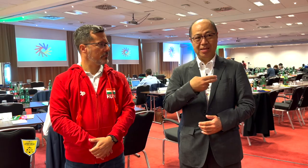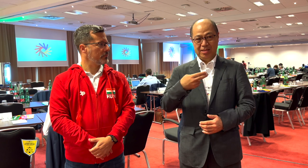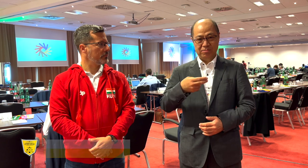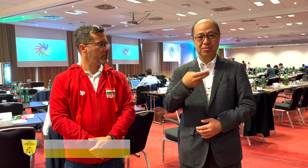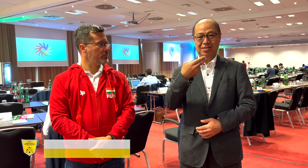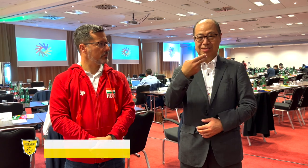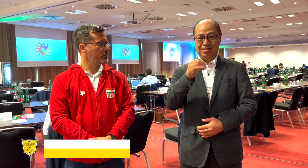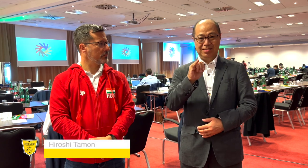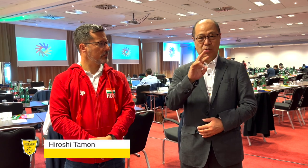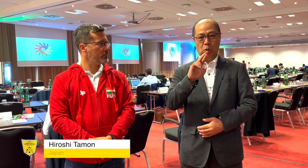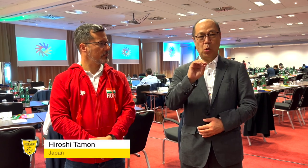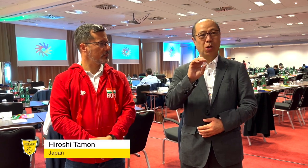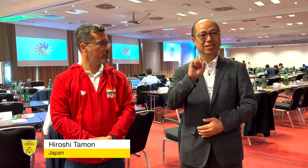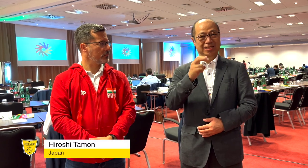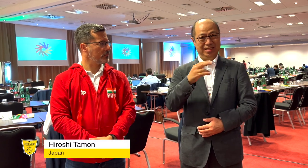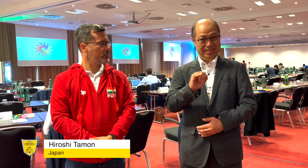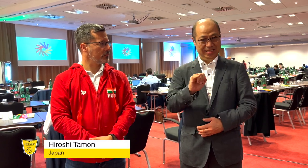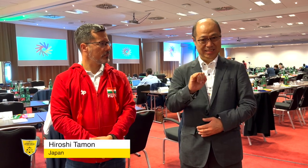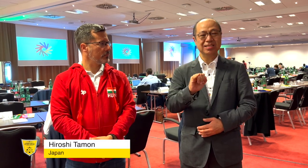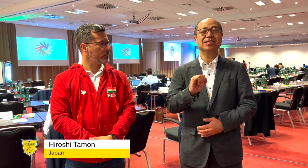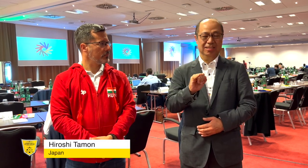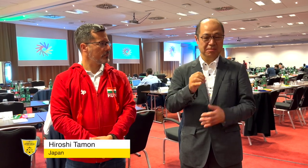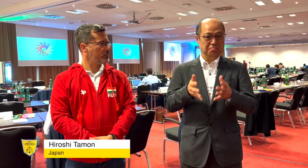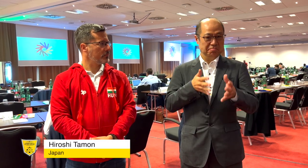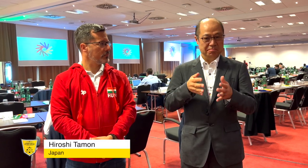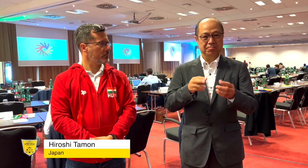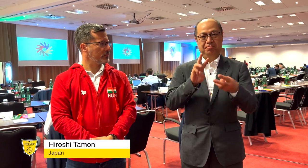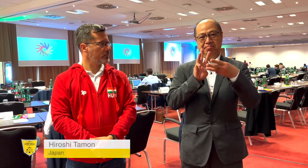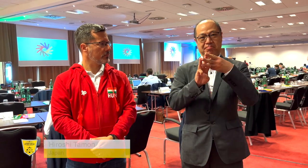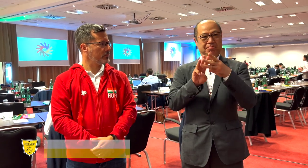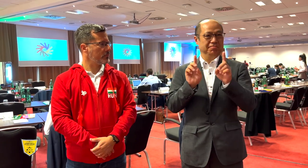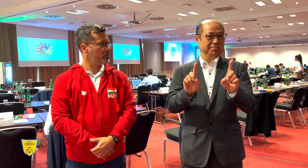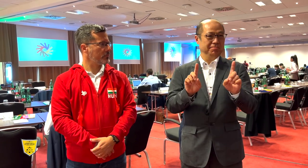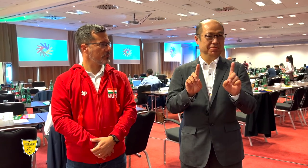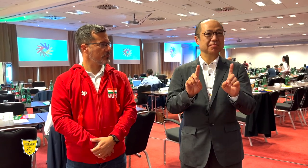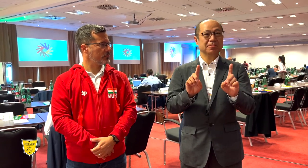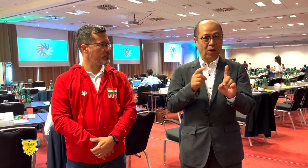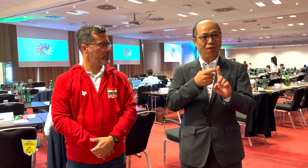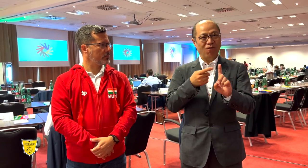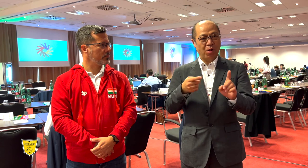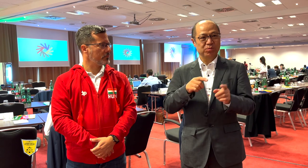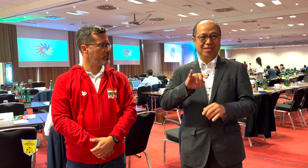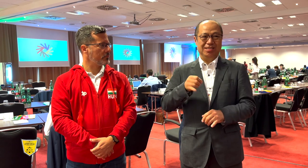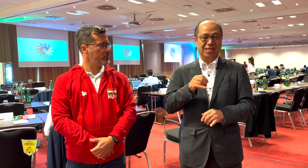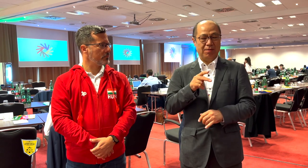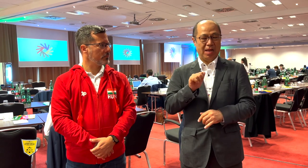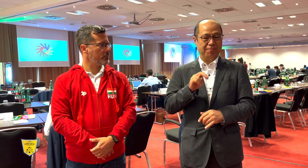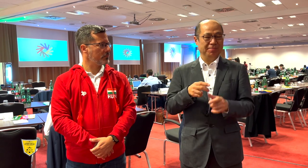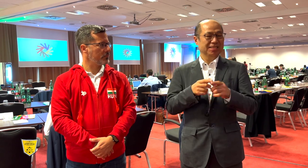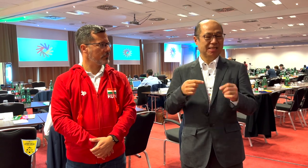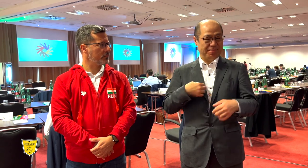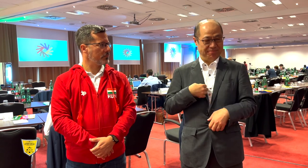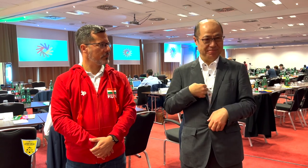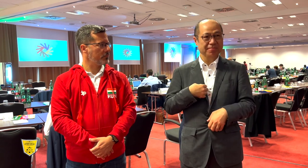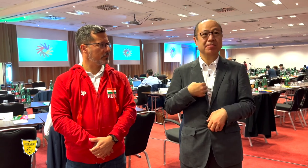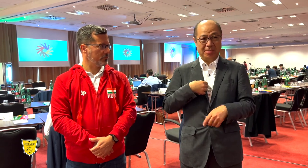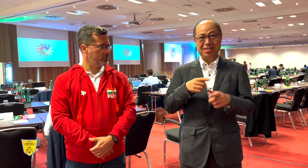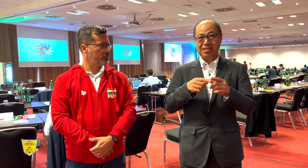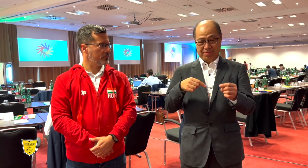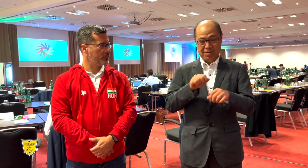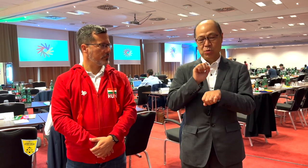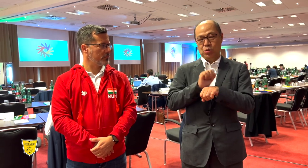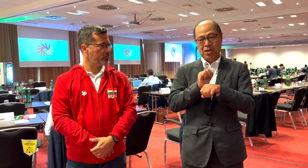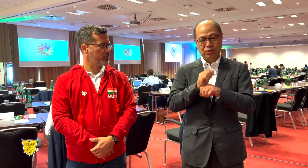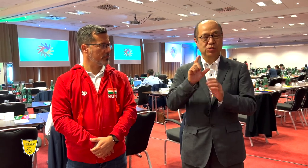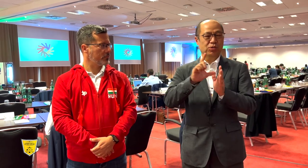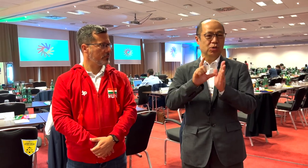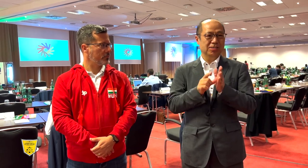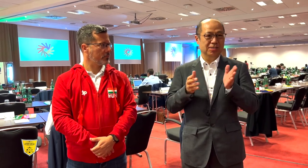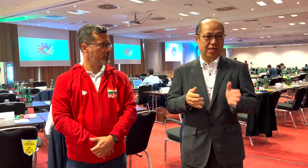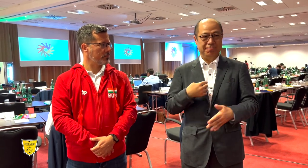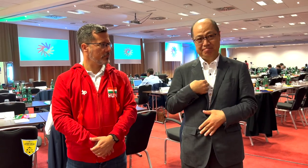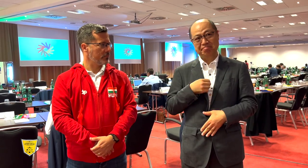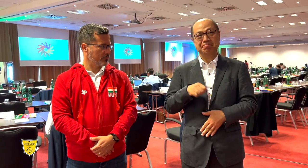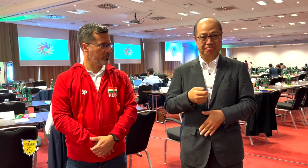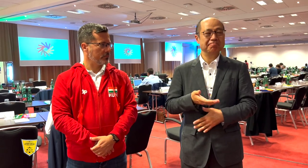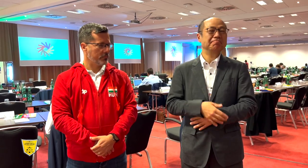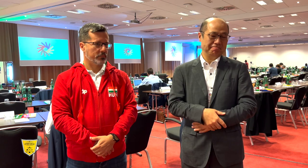My name is Hiroshi Tamon, (name sign), from Japan and I work as a lawyer.